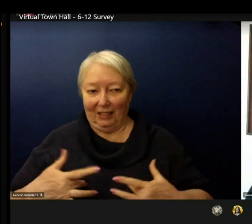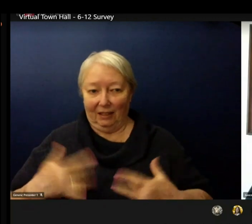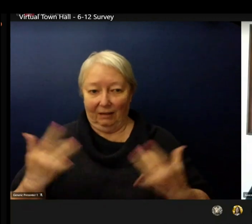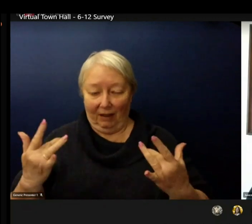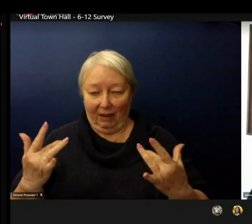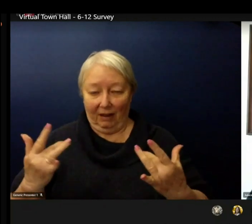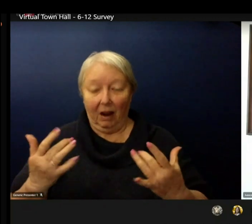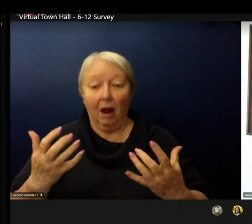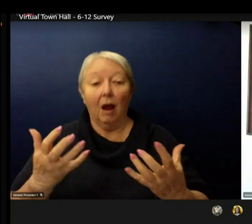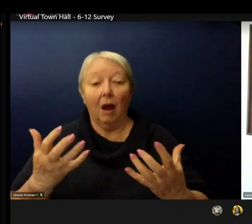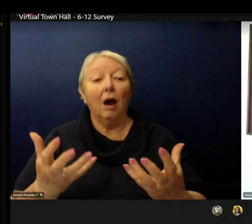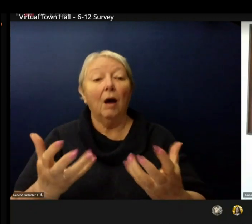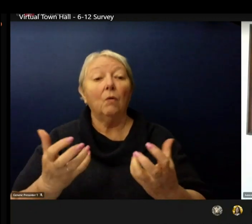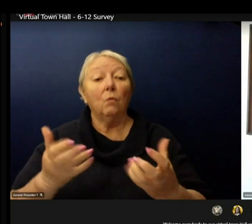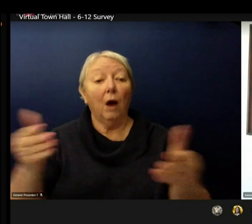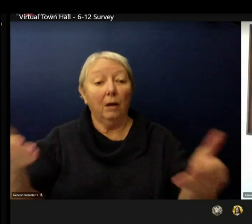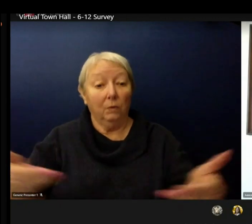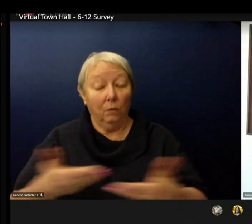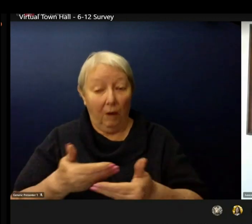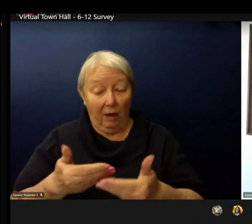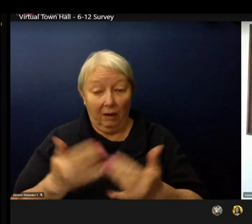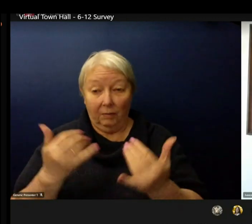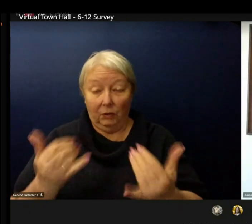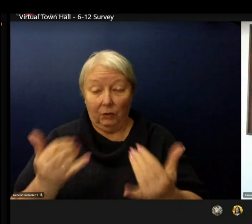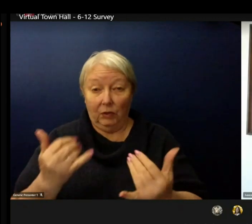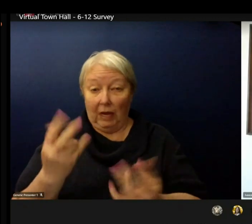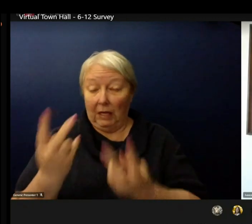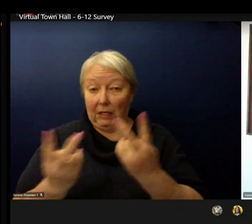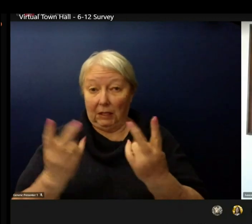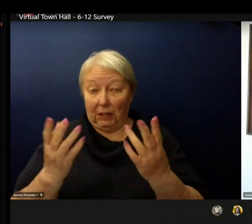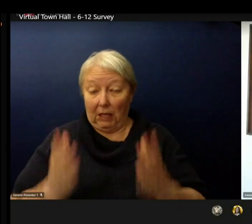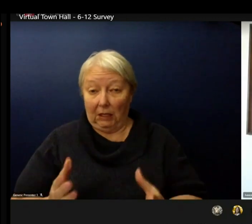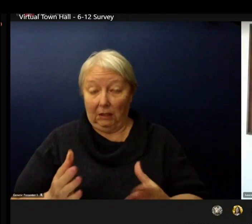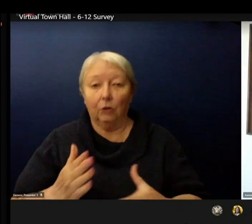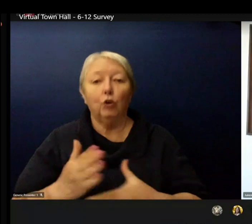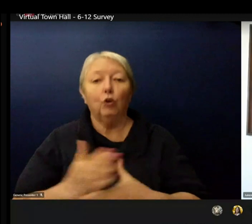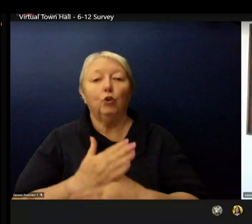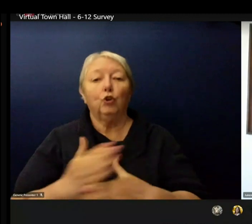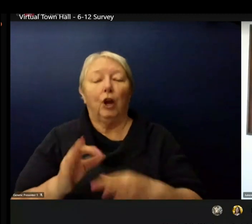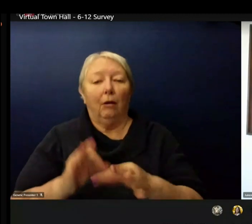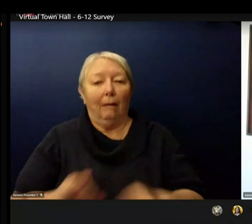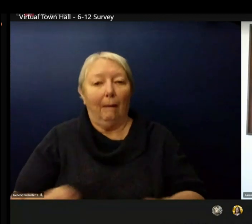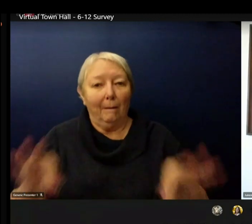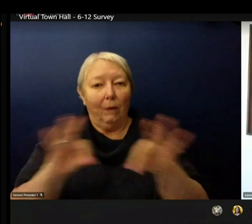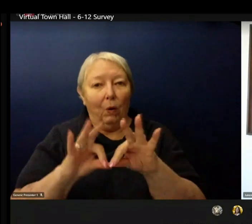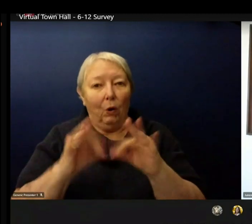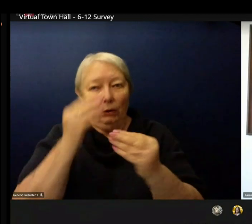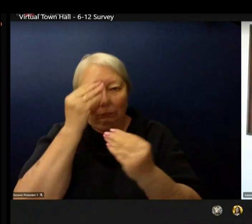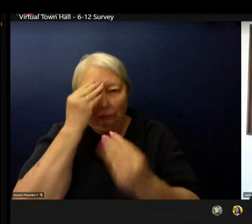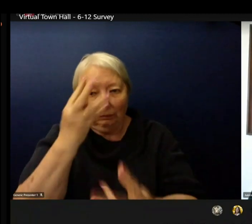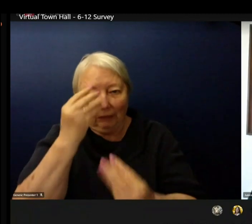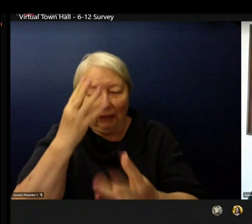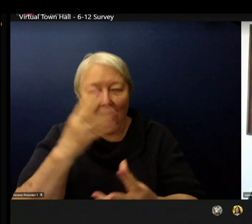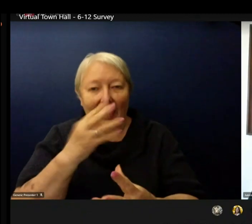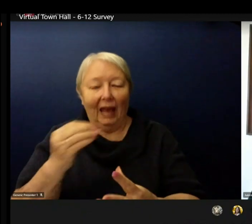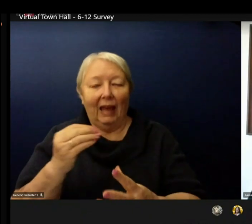sharing key updates and answering questions about return to school. Chief Academic Officer Dr.